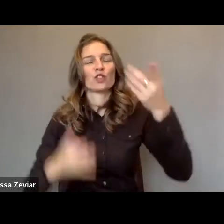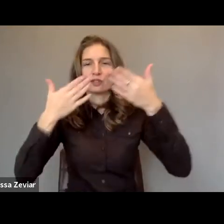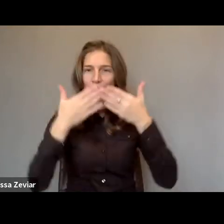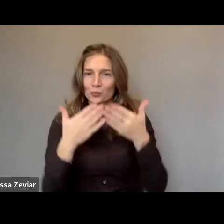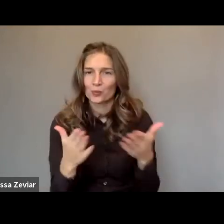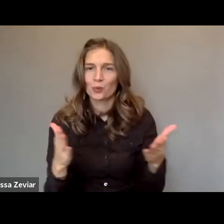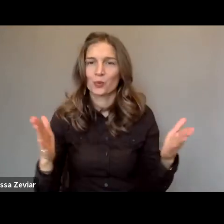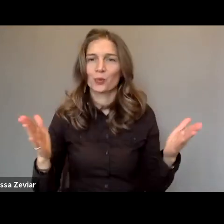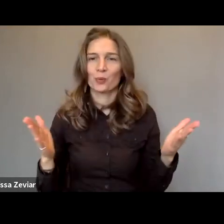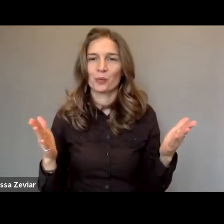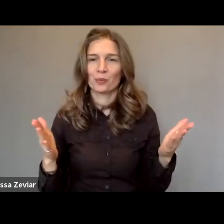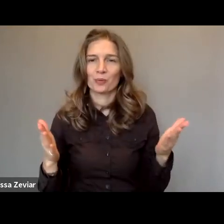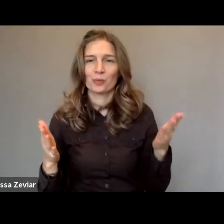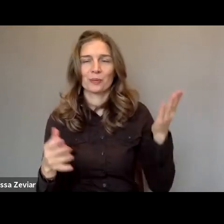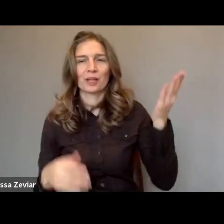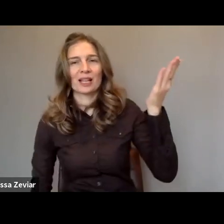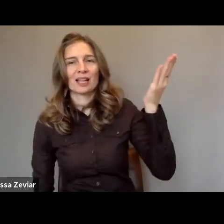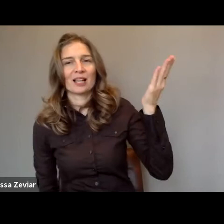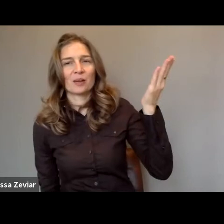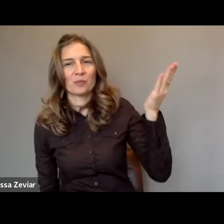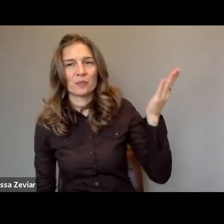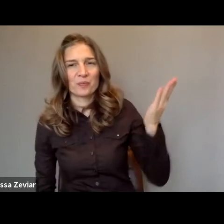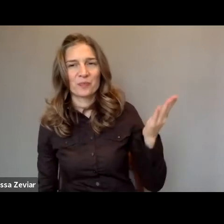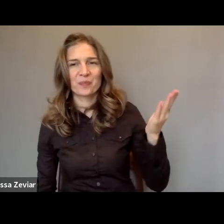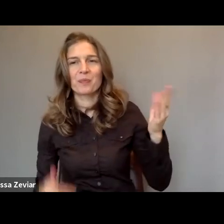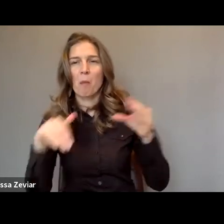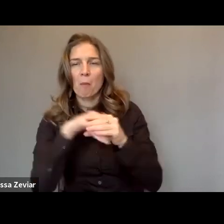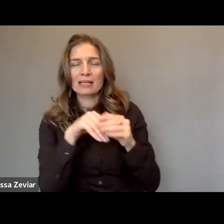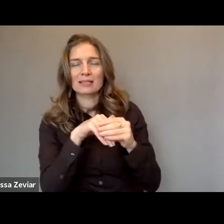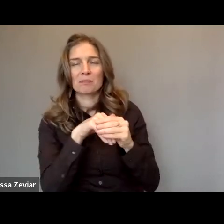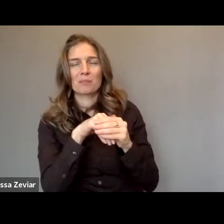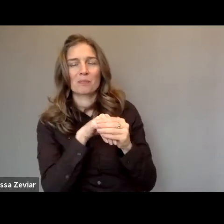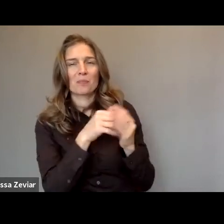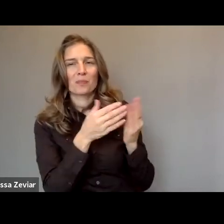with the participation of a woman...